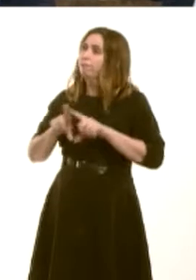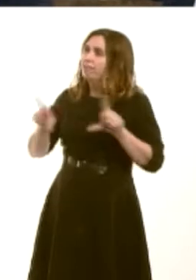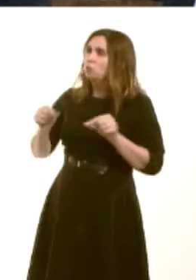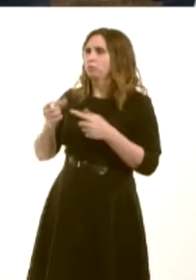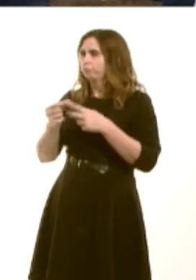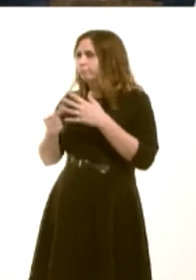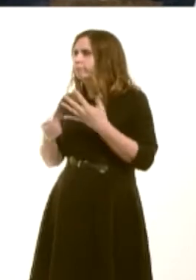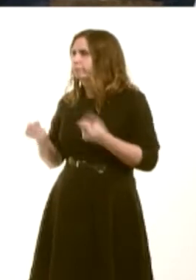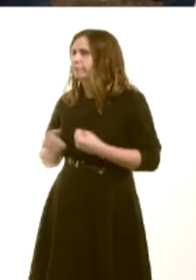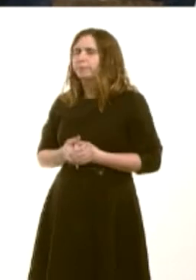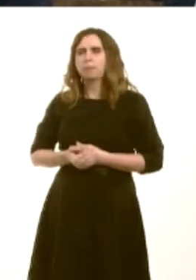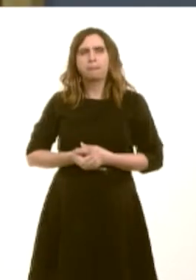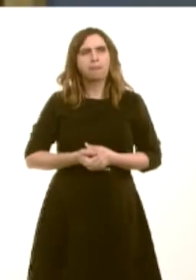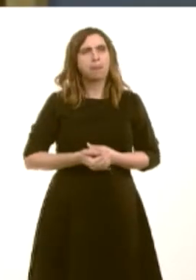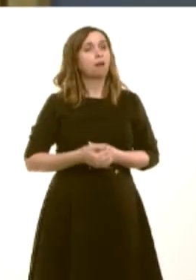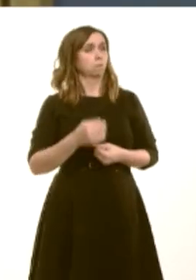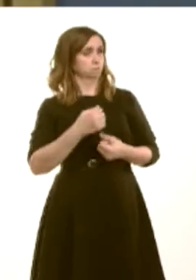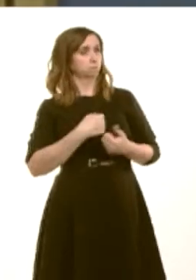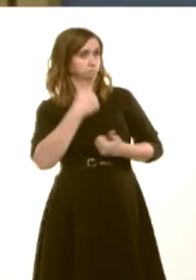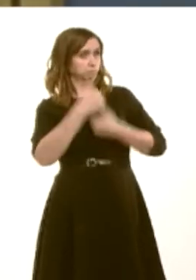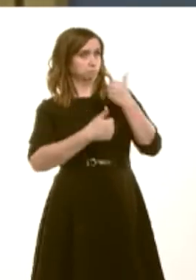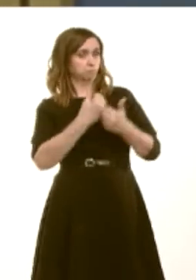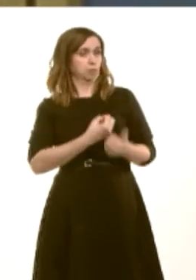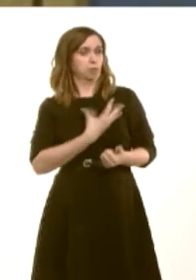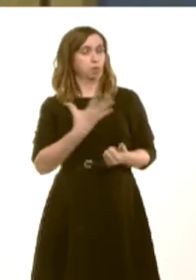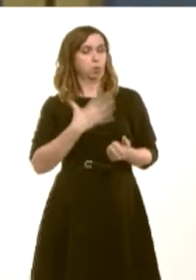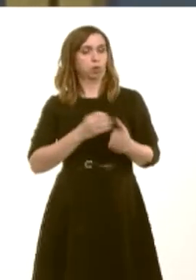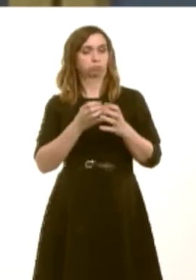that response. I welcome Welsh Labourís commitment to double the amount of childcare available